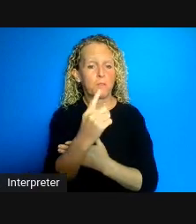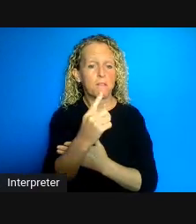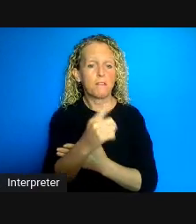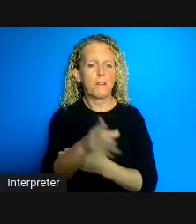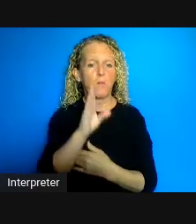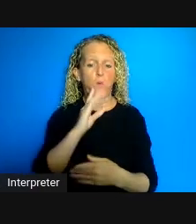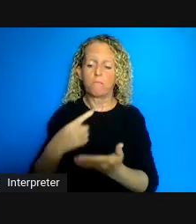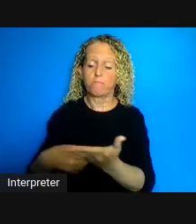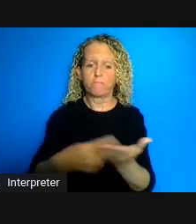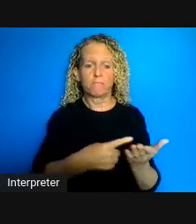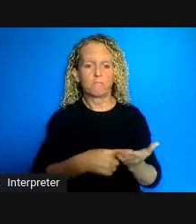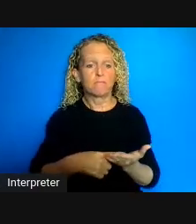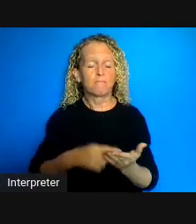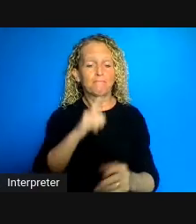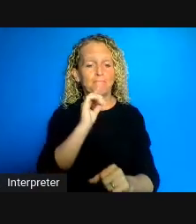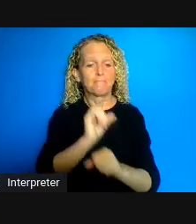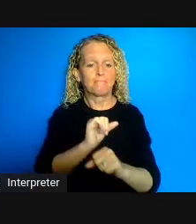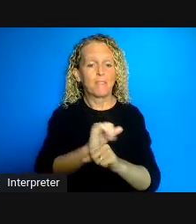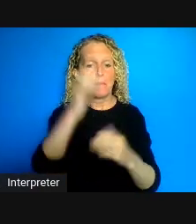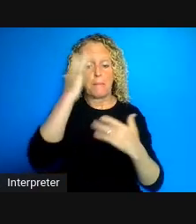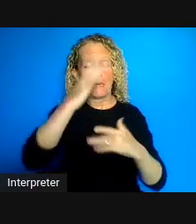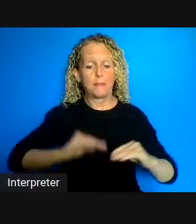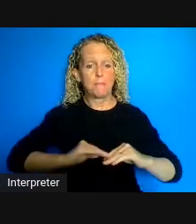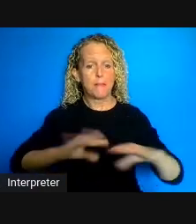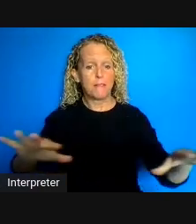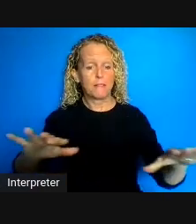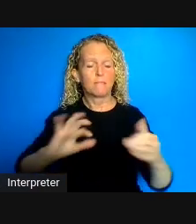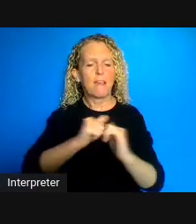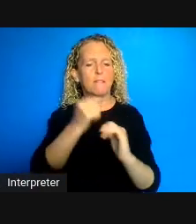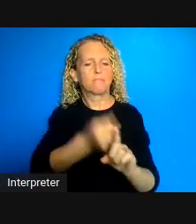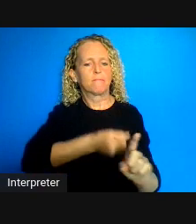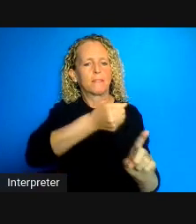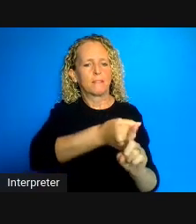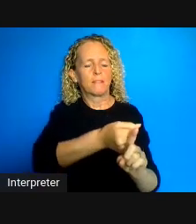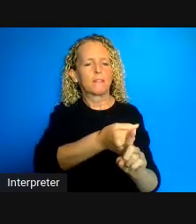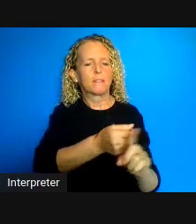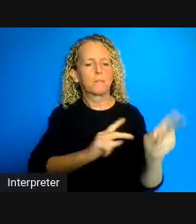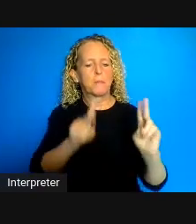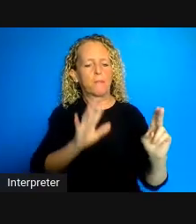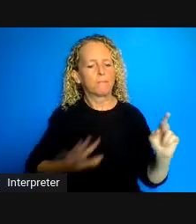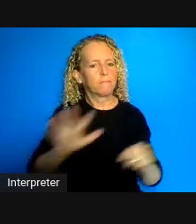the pandemic on the incarcerated population in Canada so not just in Nova